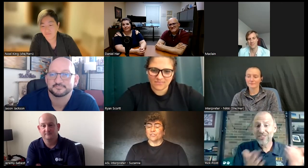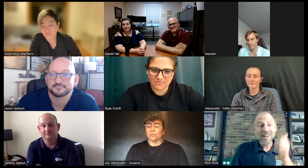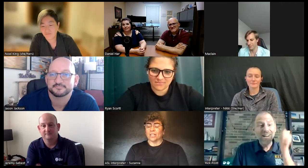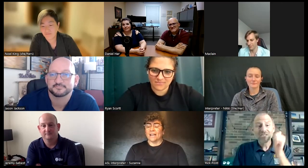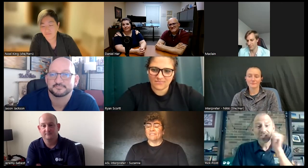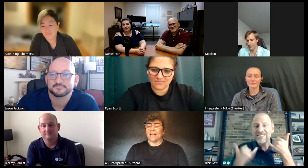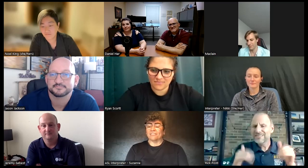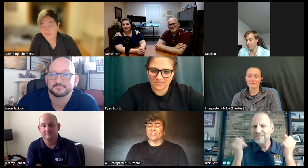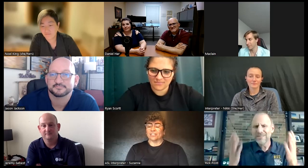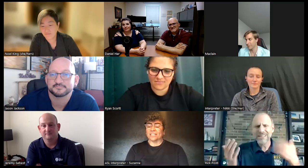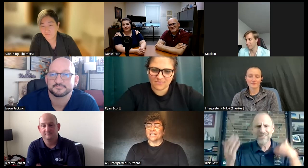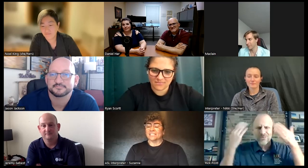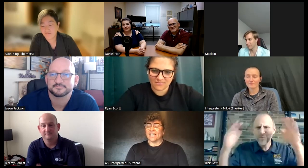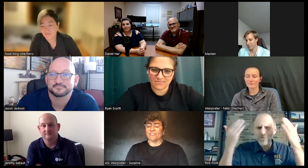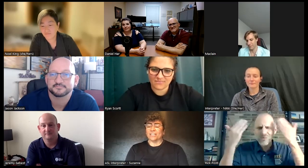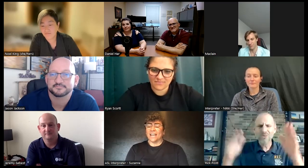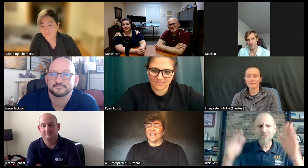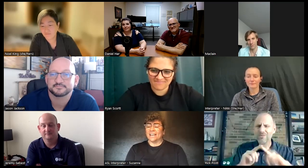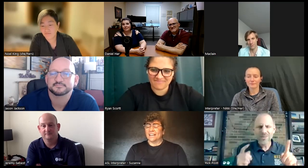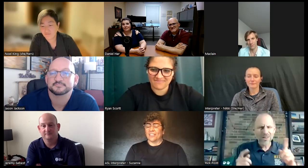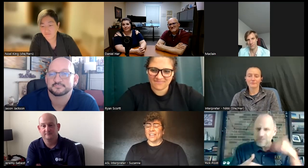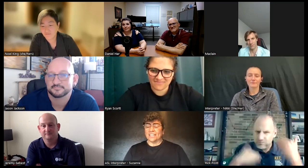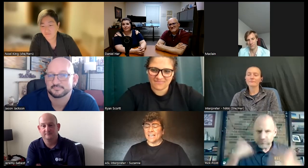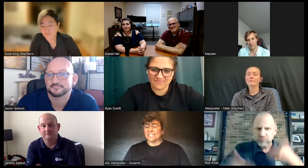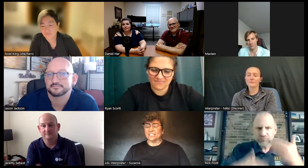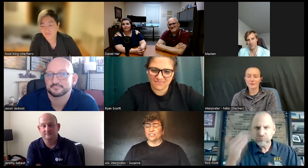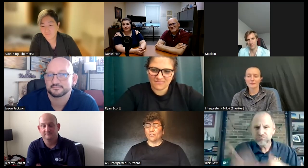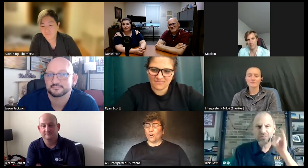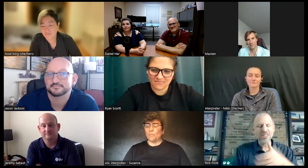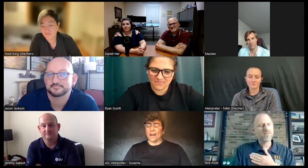comfortable life I have different things every day things I still don't know but